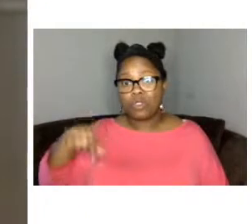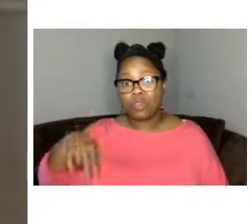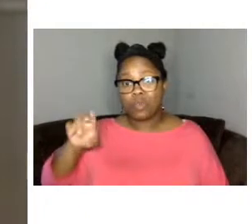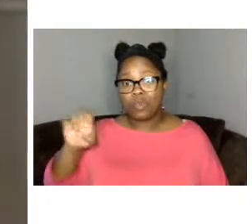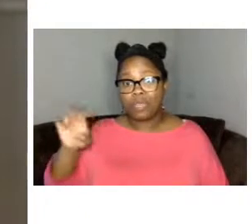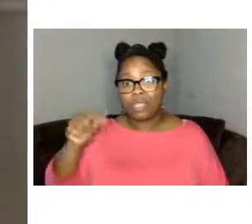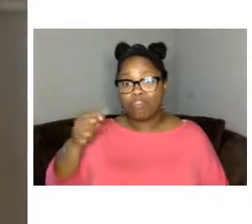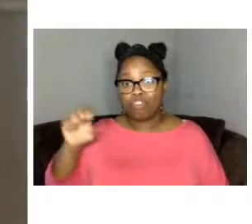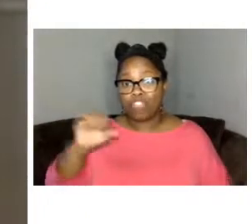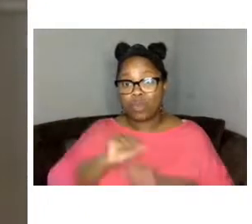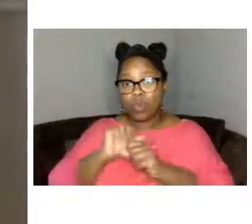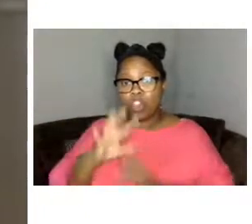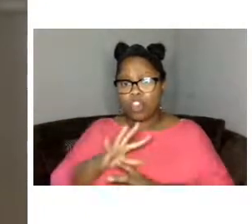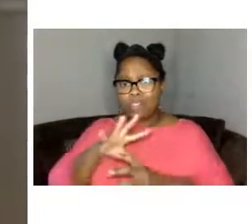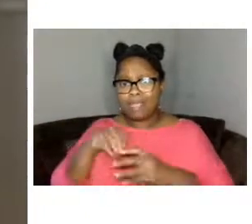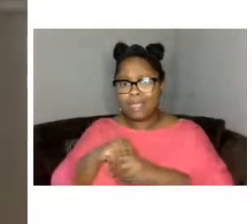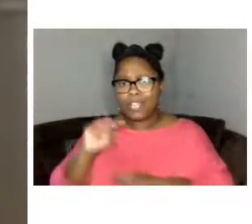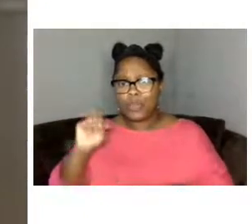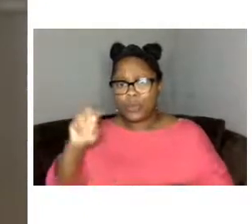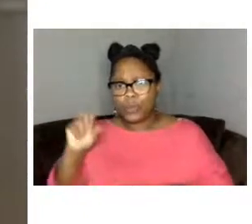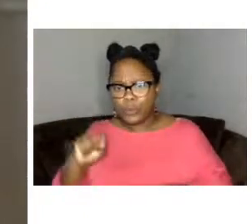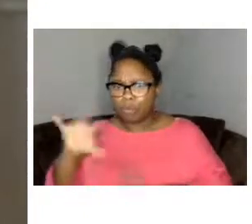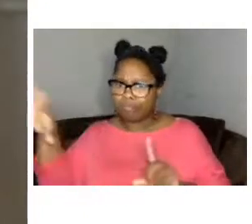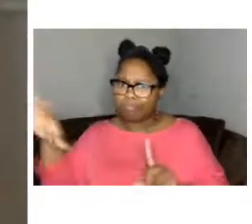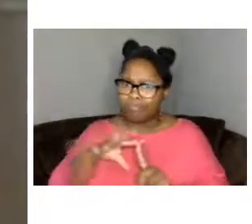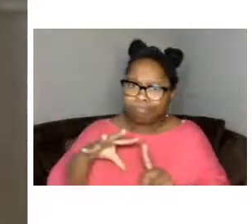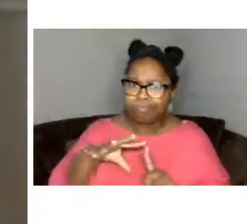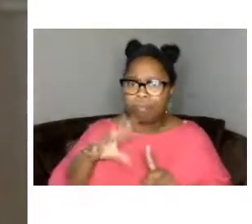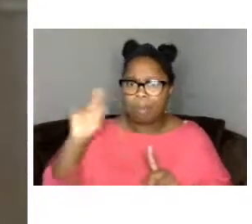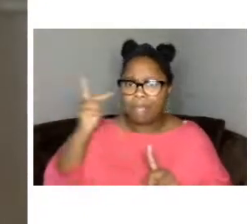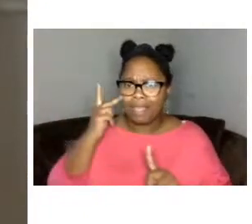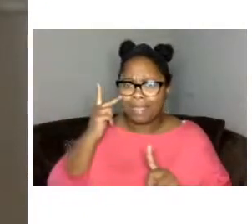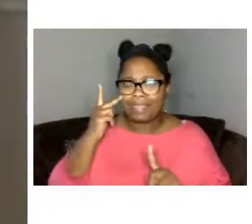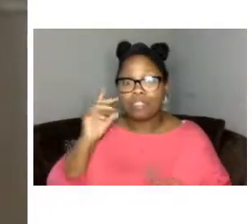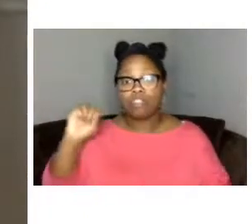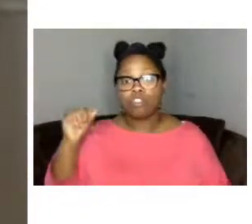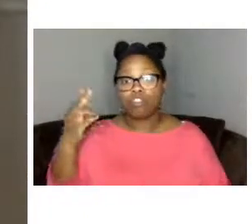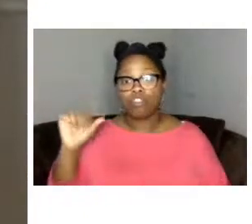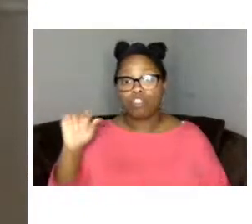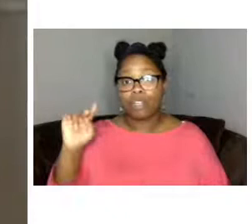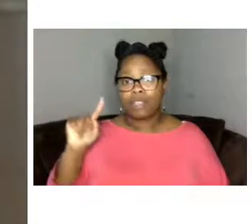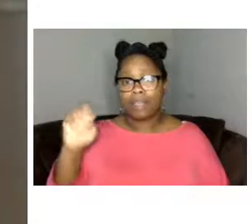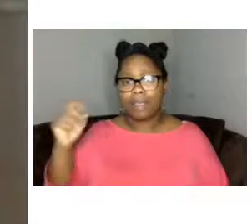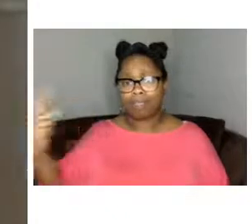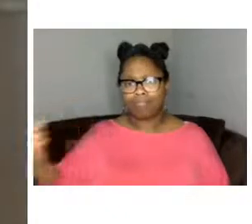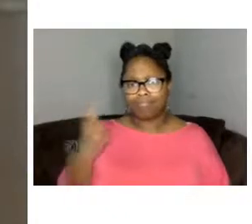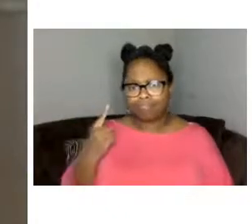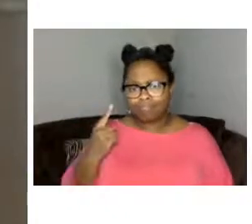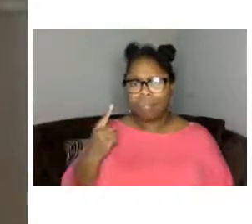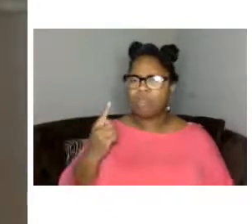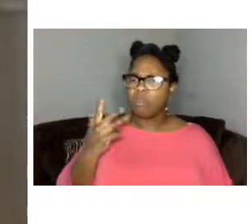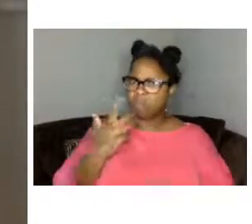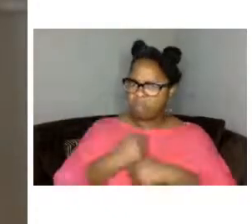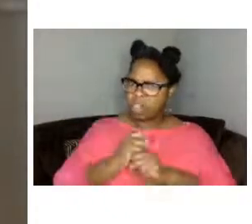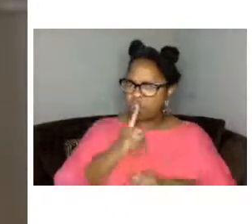the political spotlight shantae approached me saying she wanted to make sure that they weren't just talked about that but that we would all